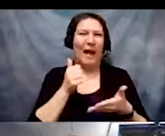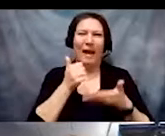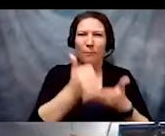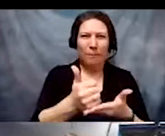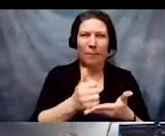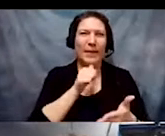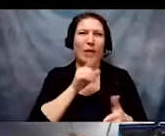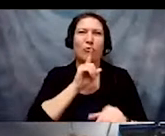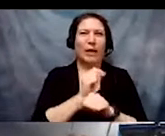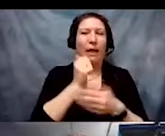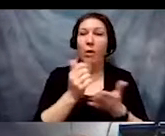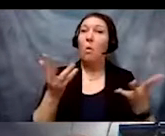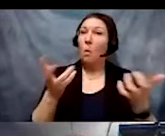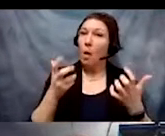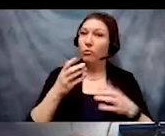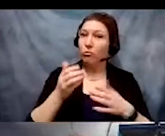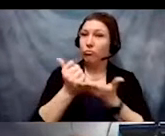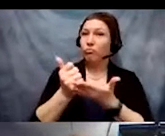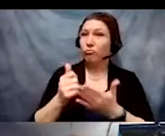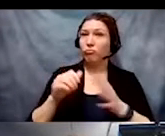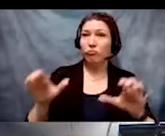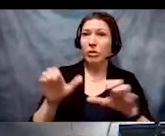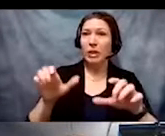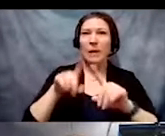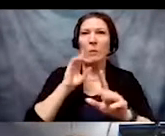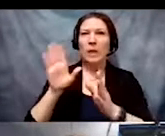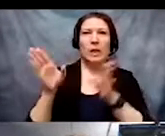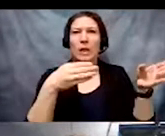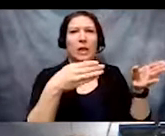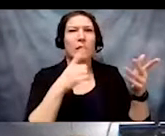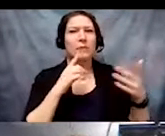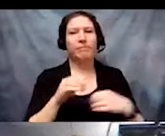our meaningful justice work. These missteps are called racial